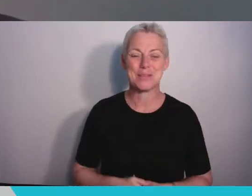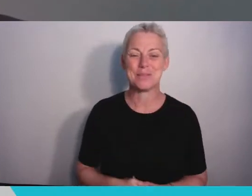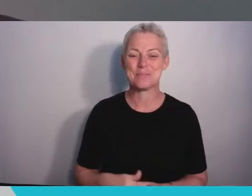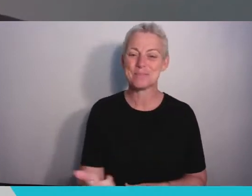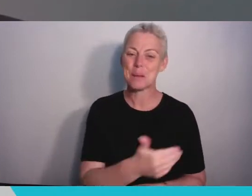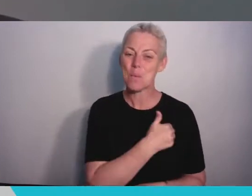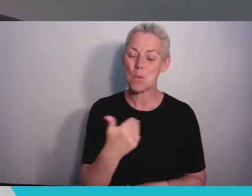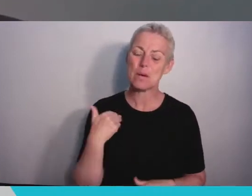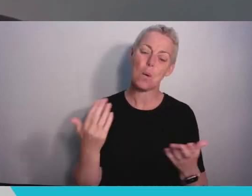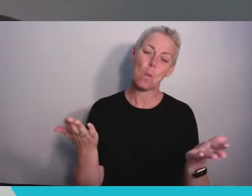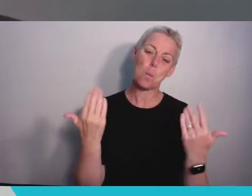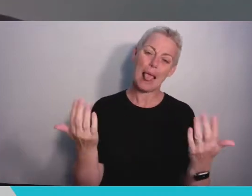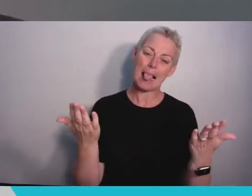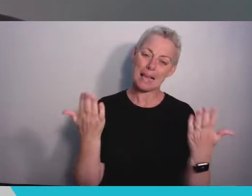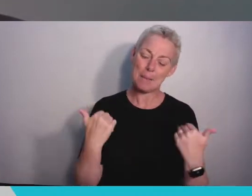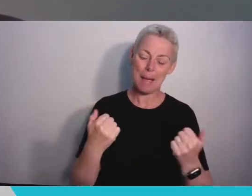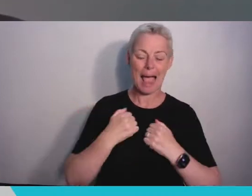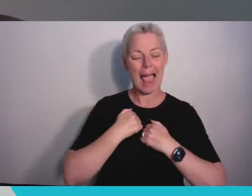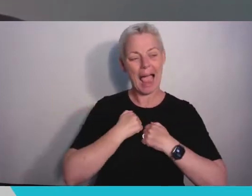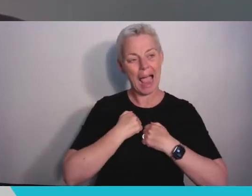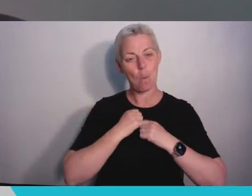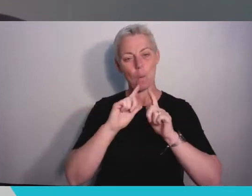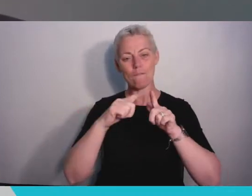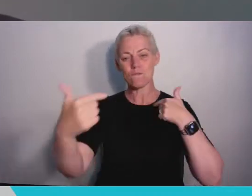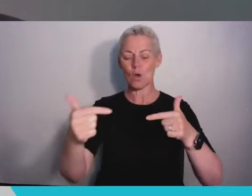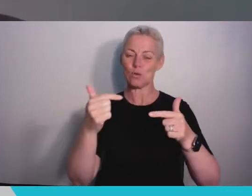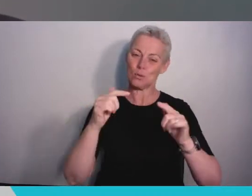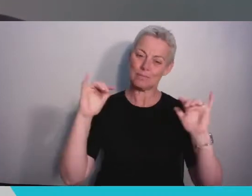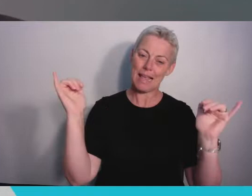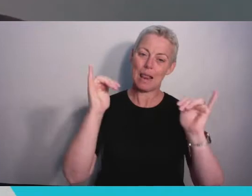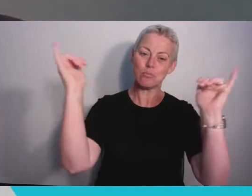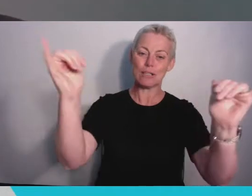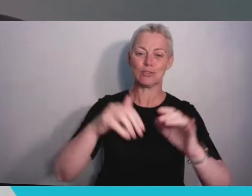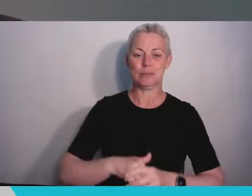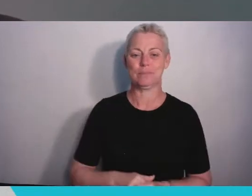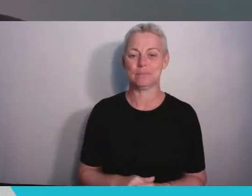Virtual celebration. As Ian said, my name is Hugh Brady and I'm the Vice Chancellor